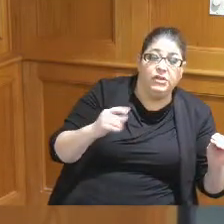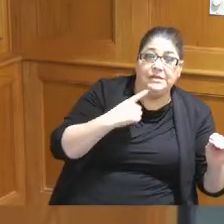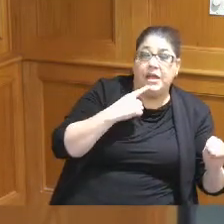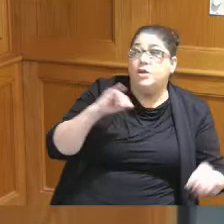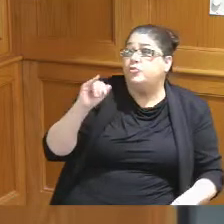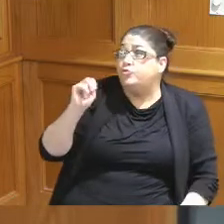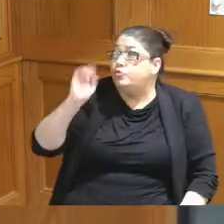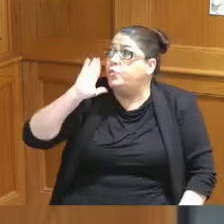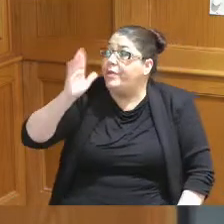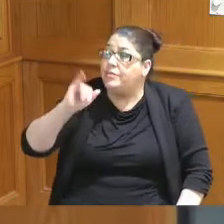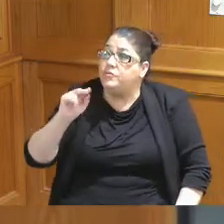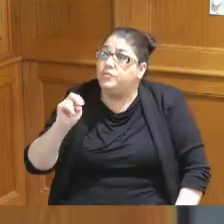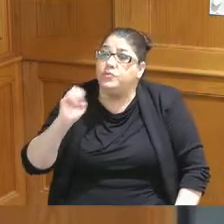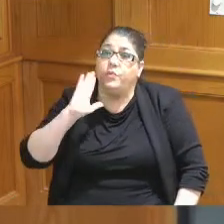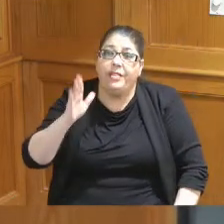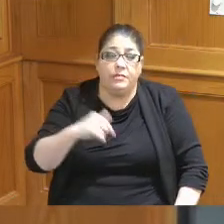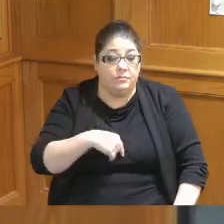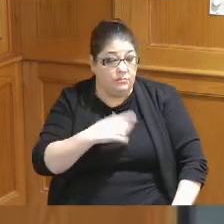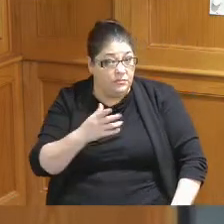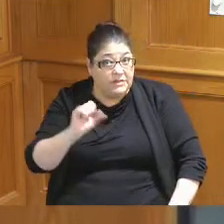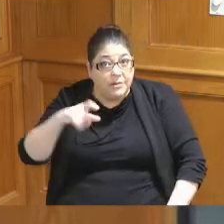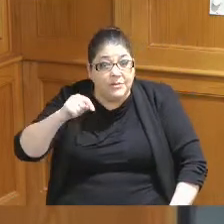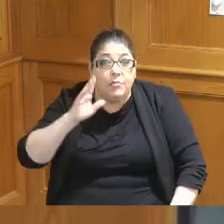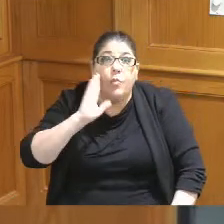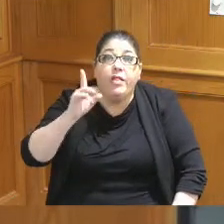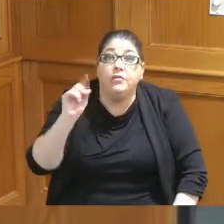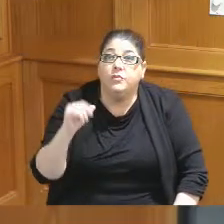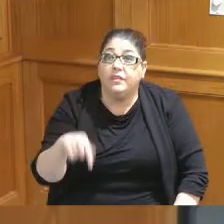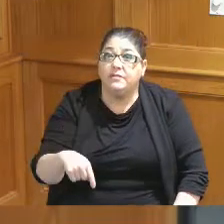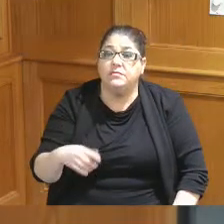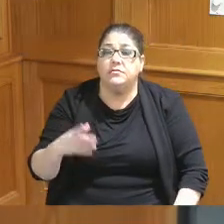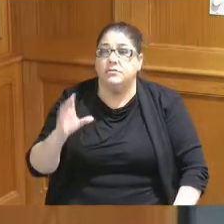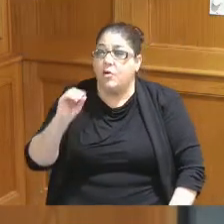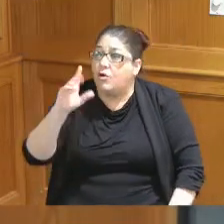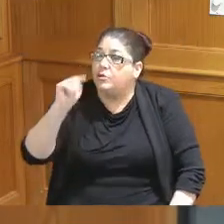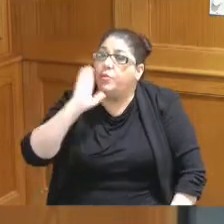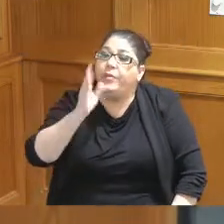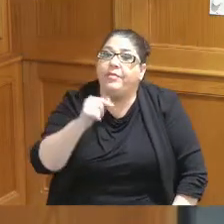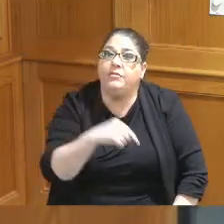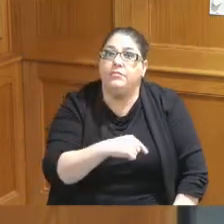do this you're telling me September you're gonna do this October you're gonna do next year you're